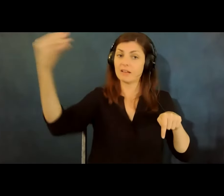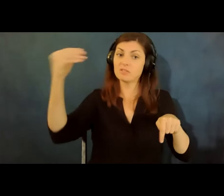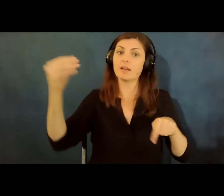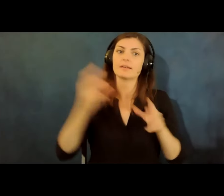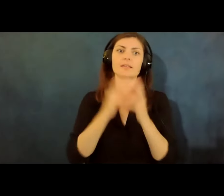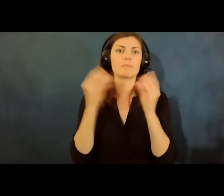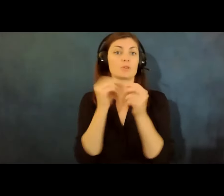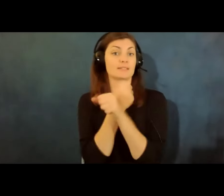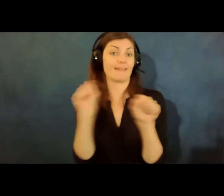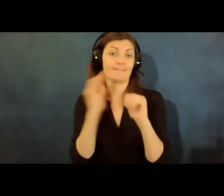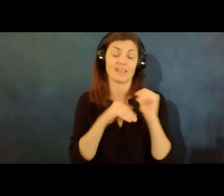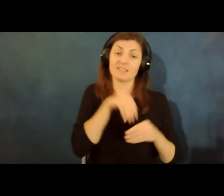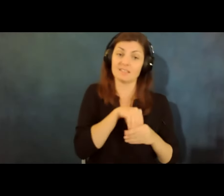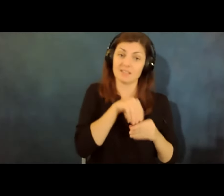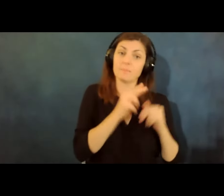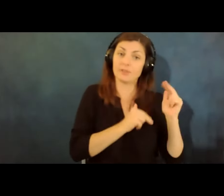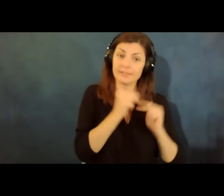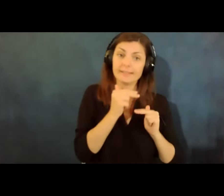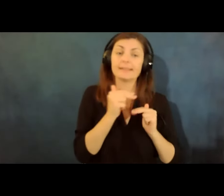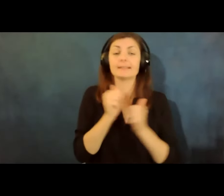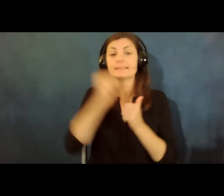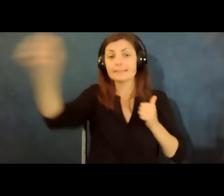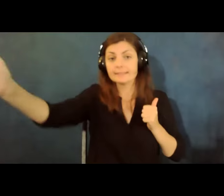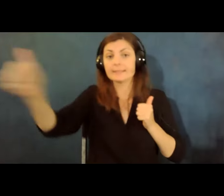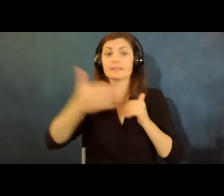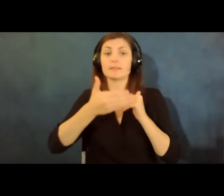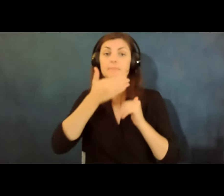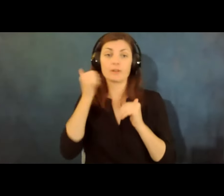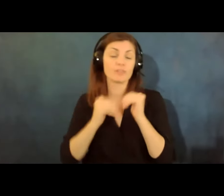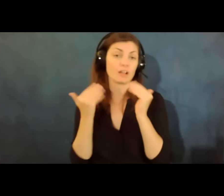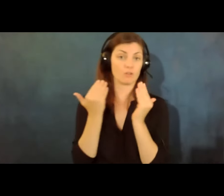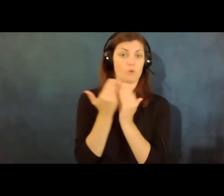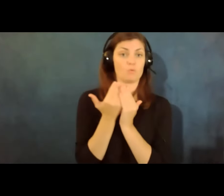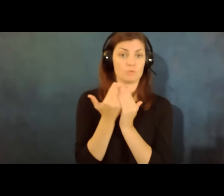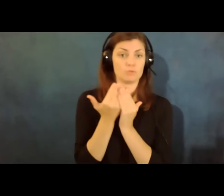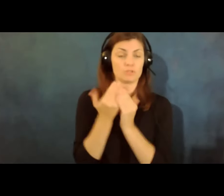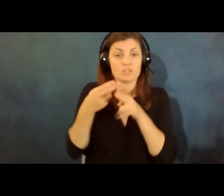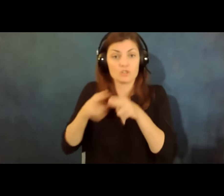safer than inside distance is a lot safer than close and short periods of time is a lot safer